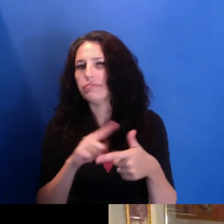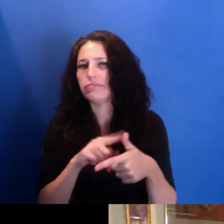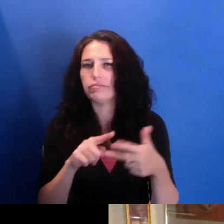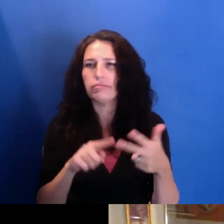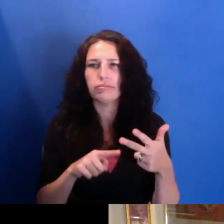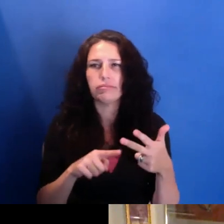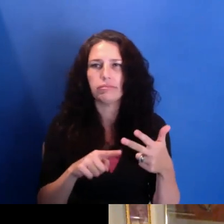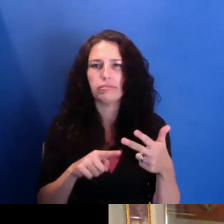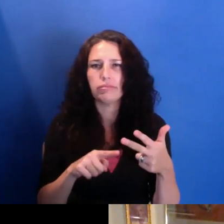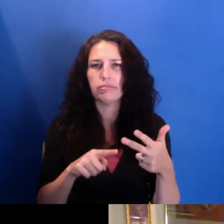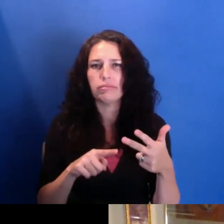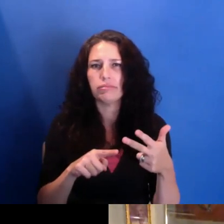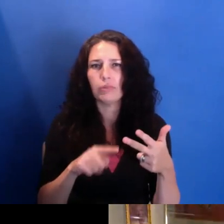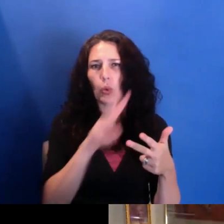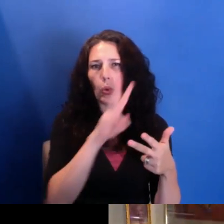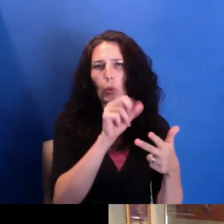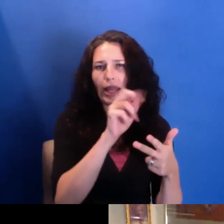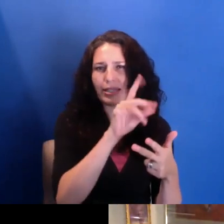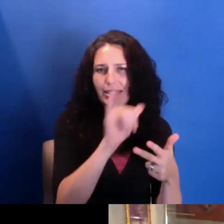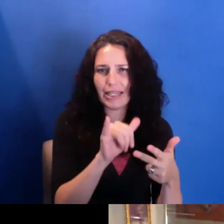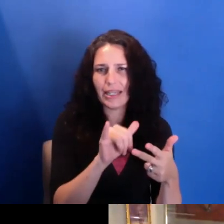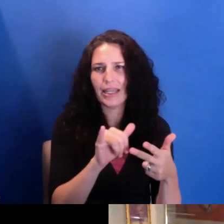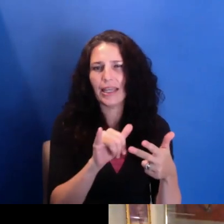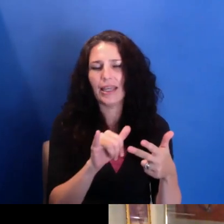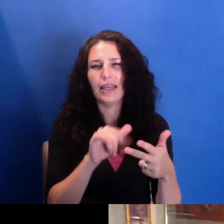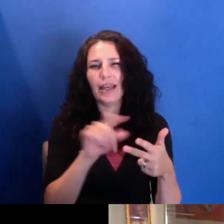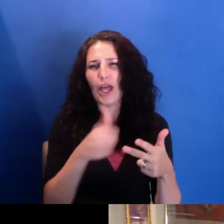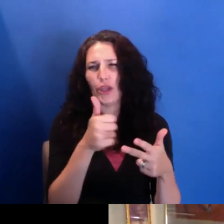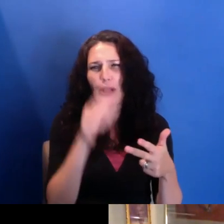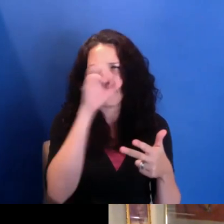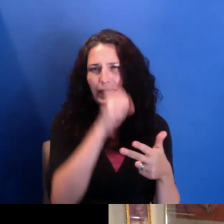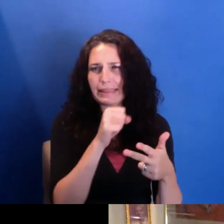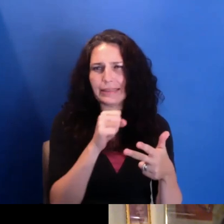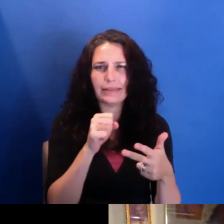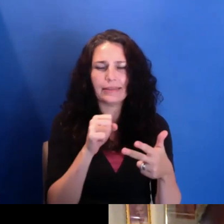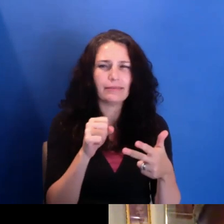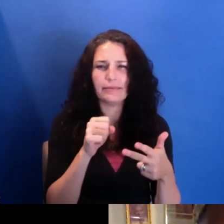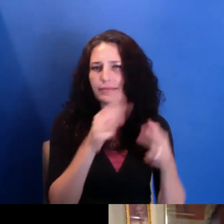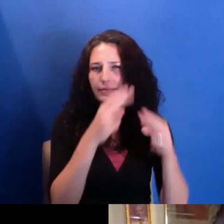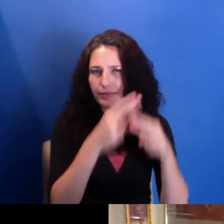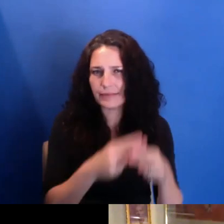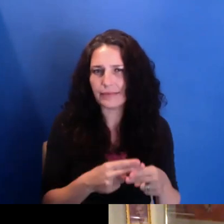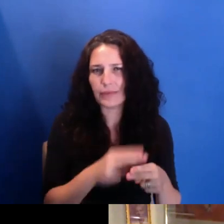is escaping me right now-- Kumi James-- and another filmmaker. But I think the--